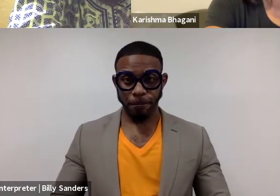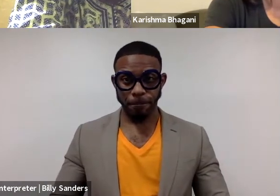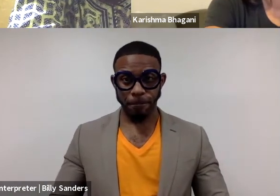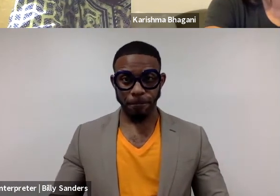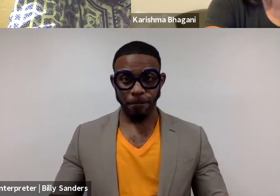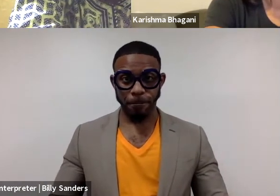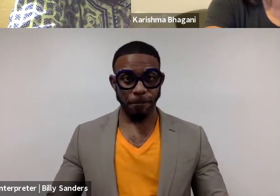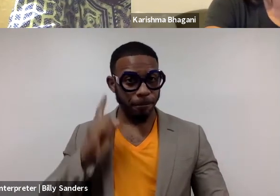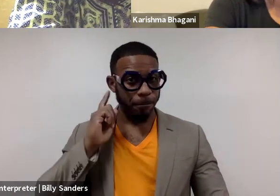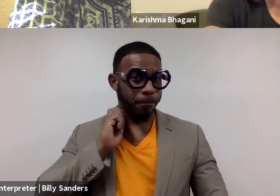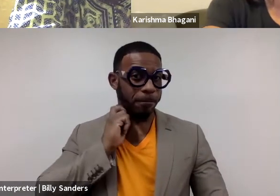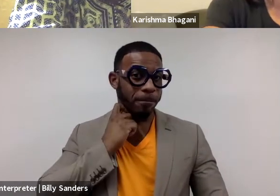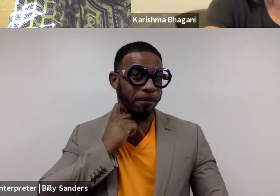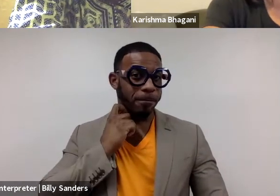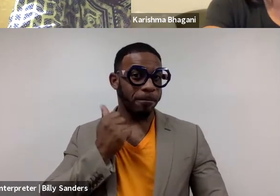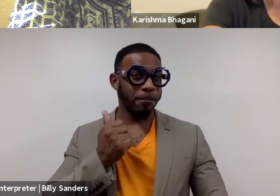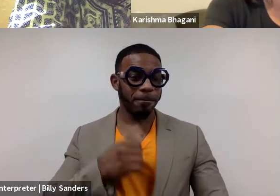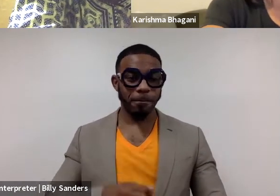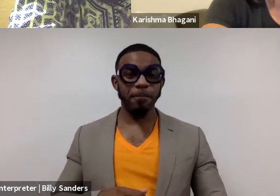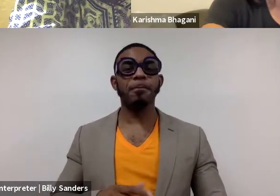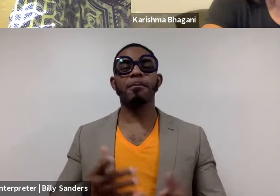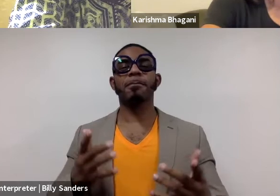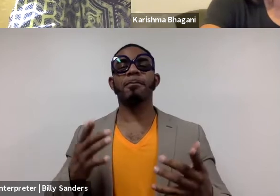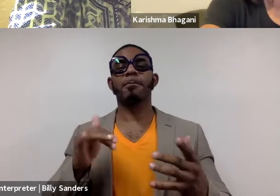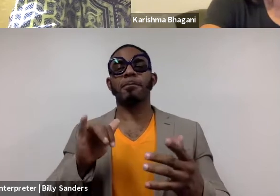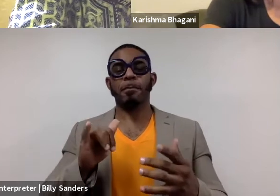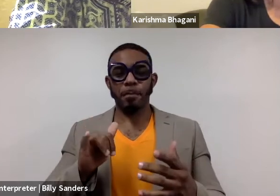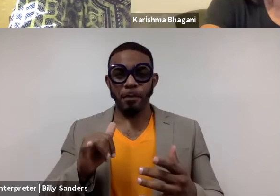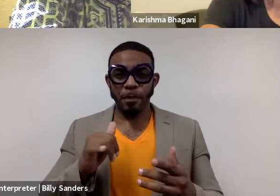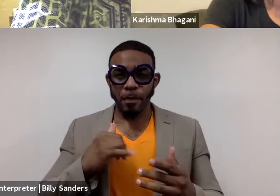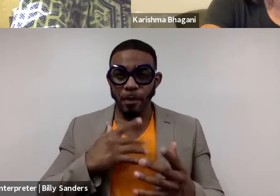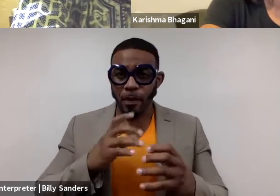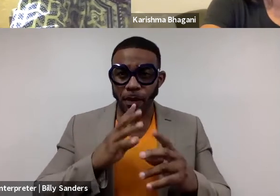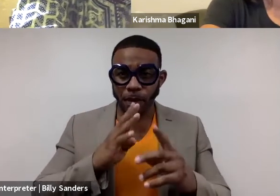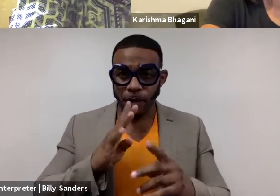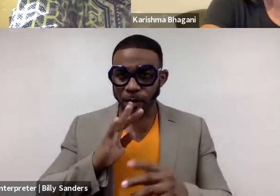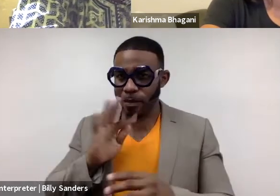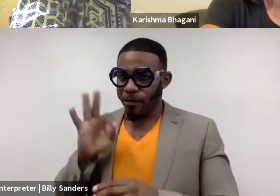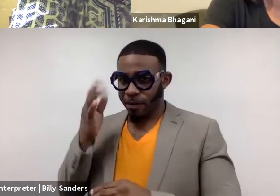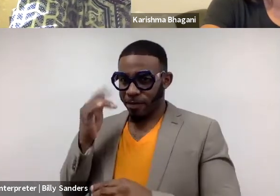I think you have to unmute yourself Charles. Yeah. I will speak in French because you critiqued my English.